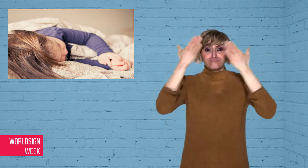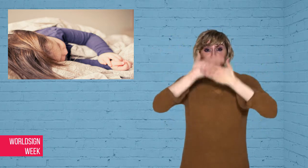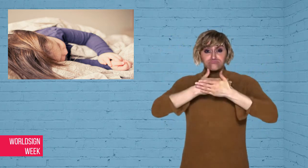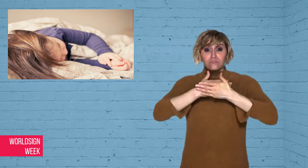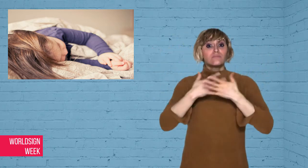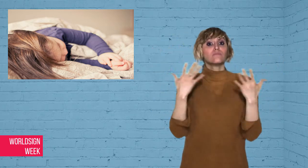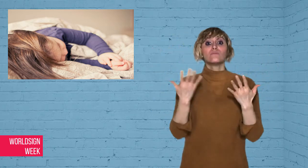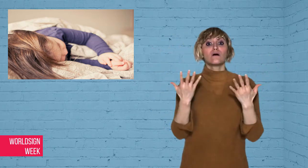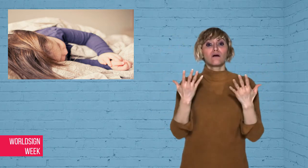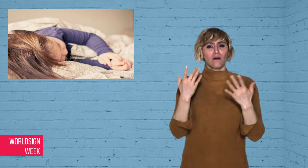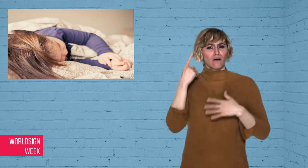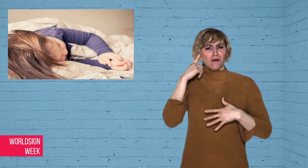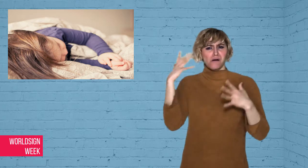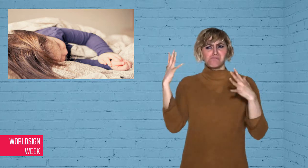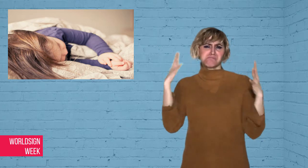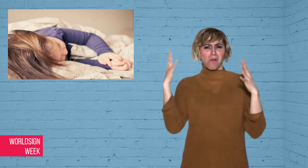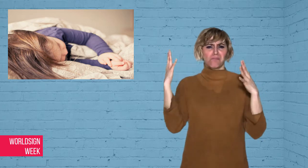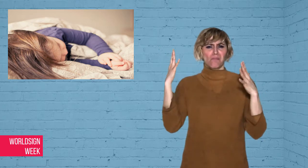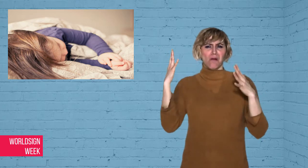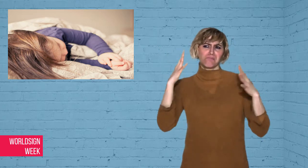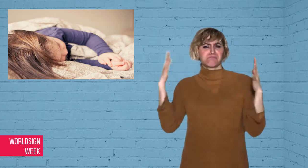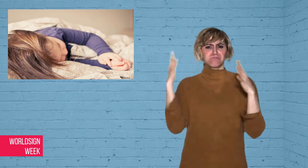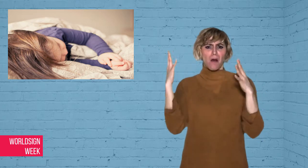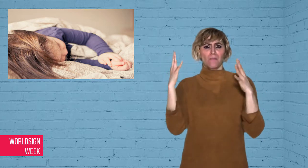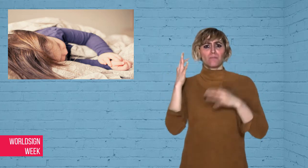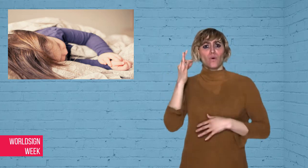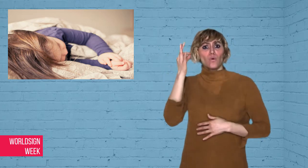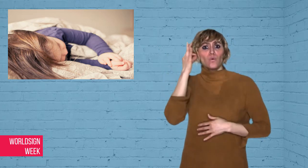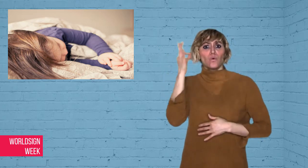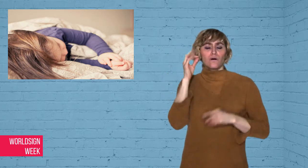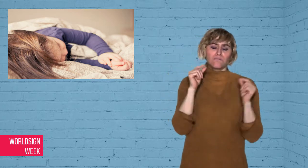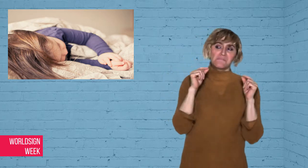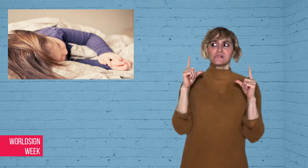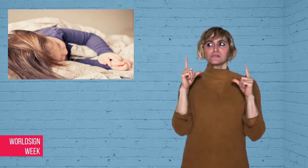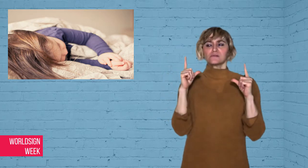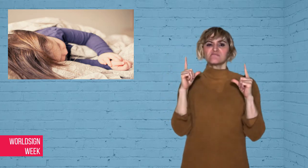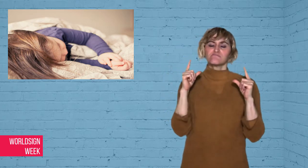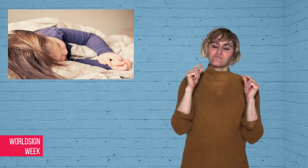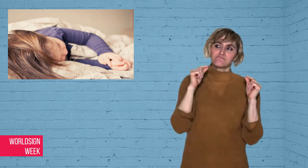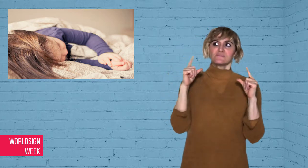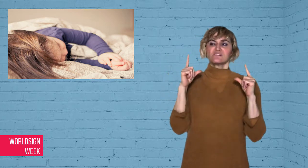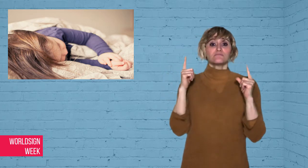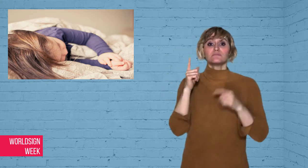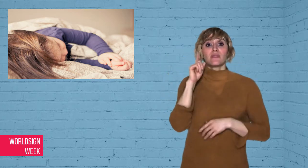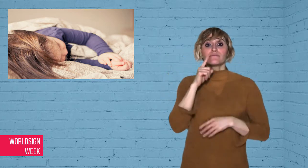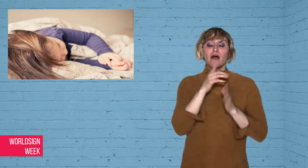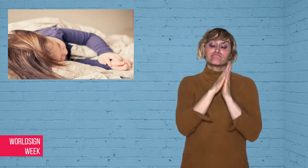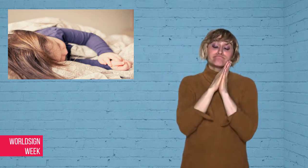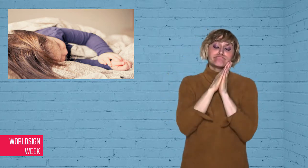lucky to be able to sleep through